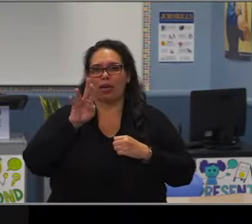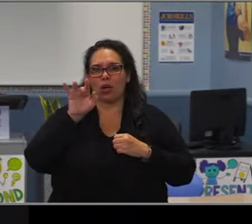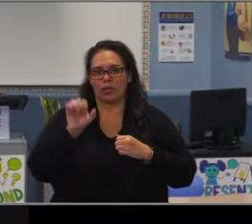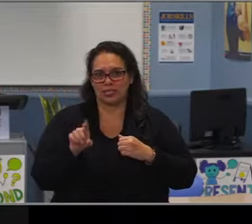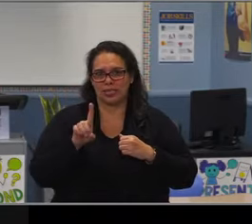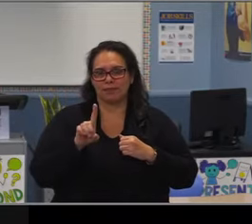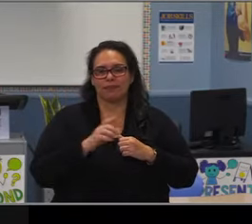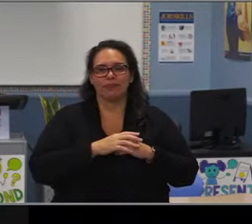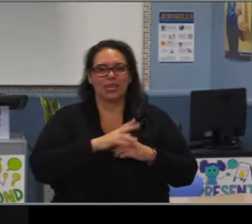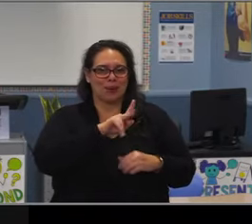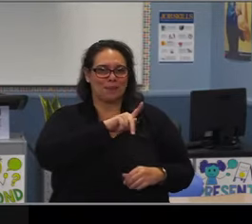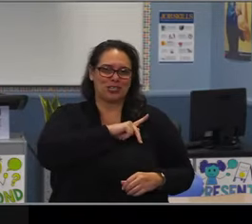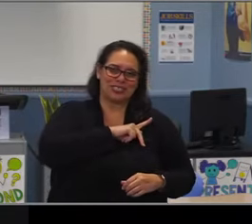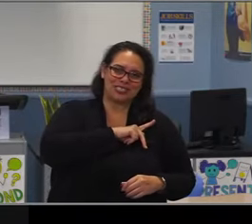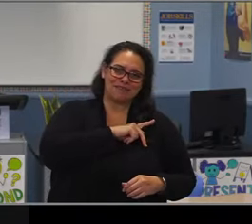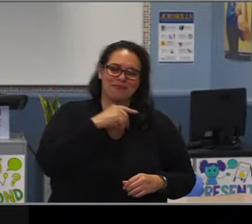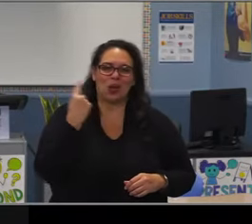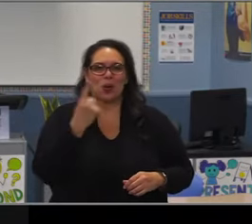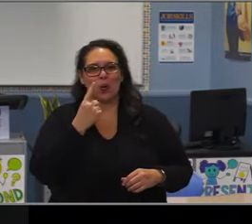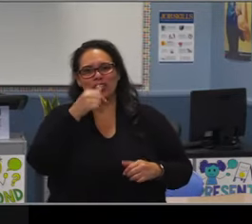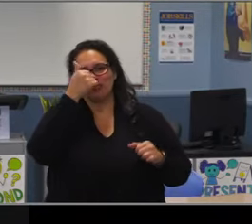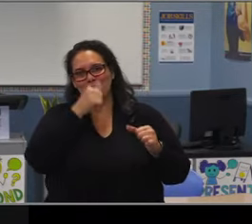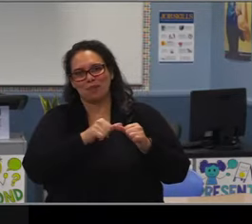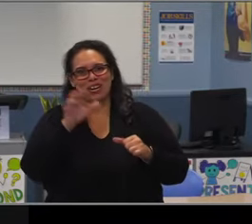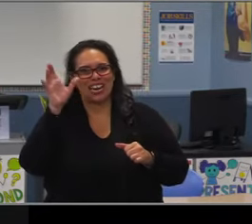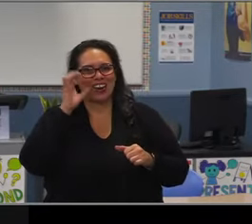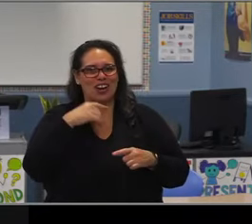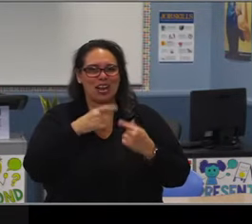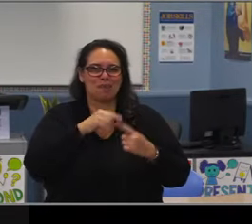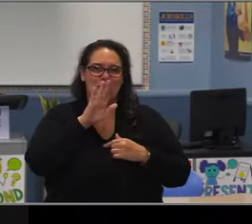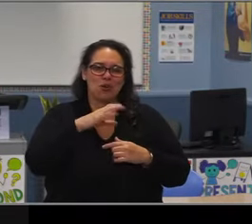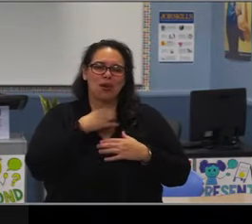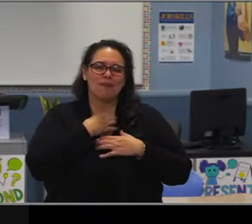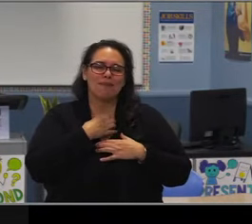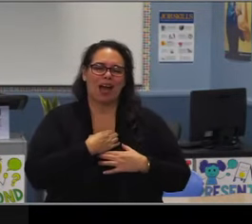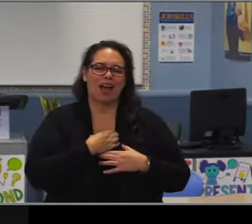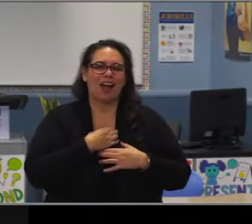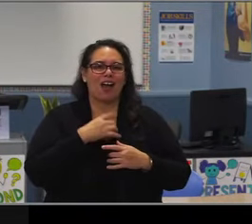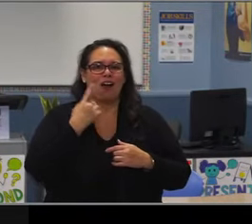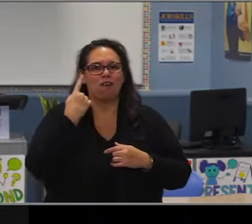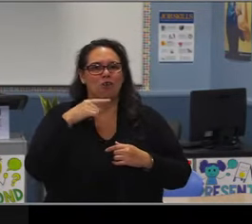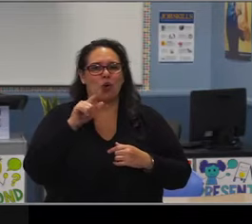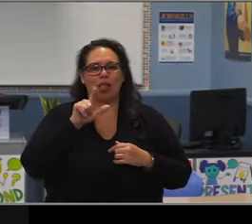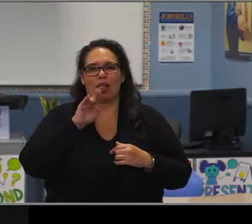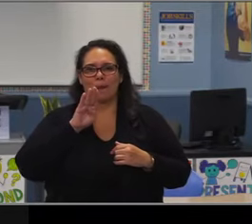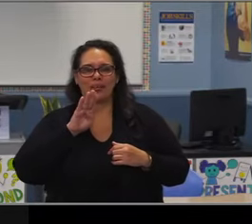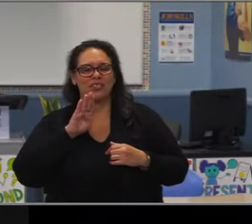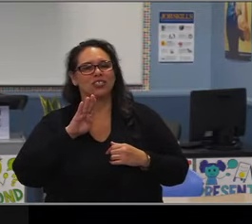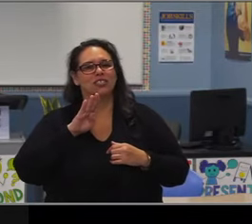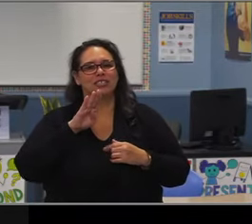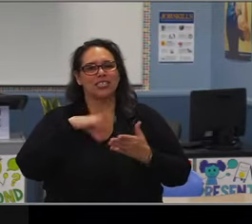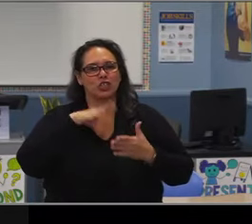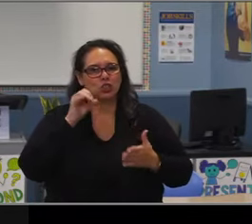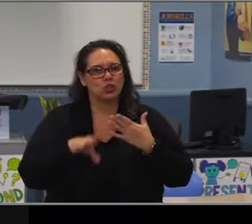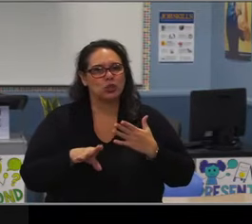that became my coaches and leaders in my system. I hope that I can make all of you proud of the legacy that you have left.